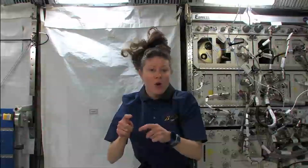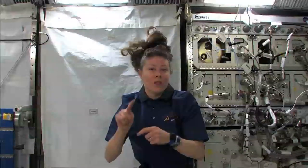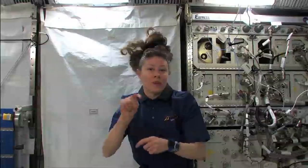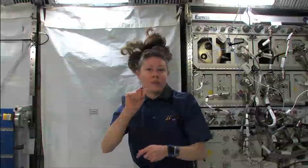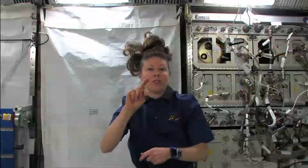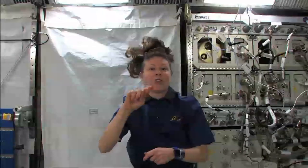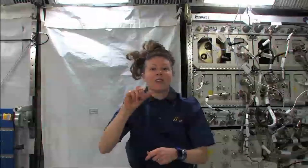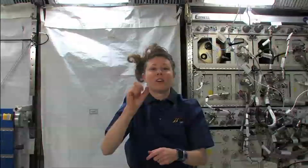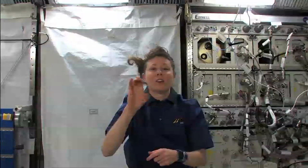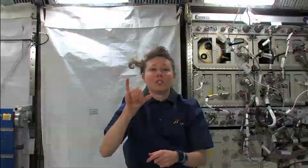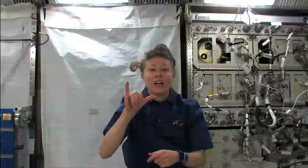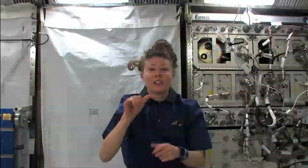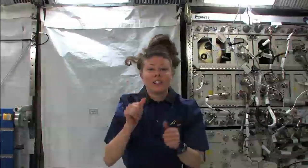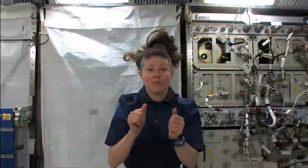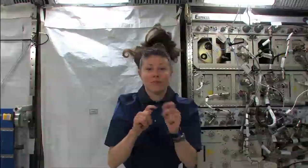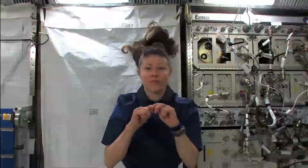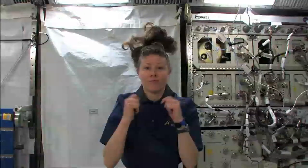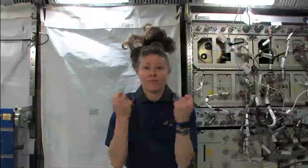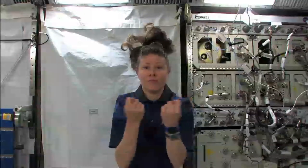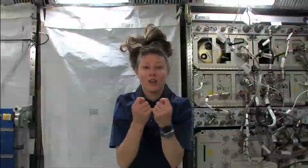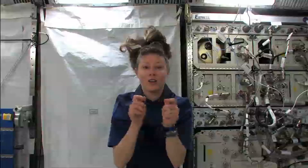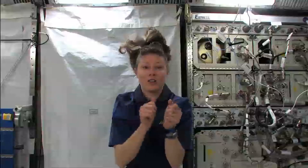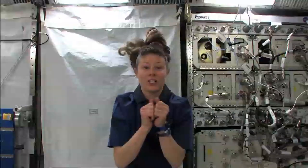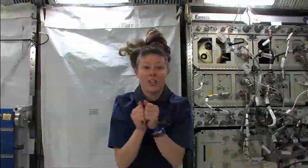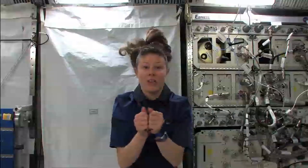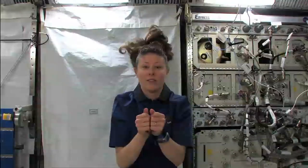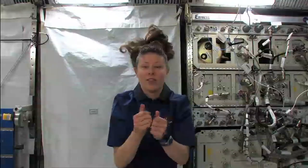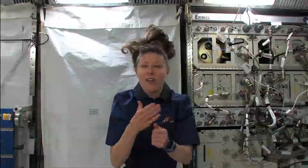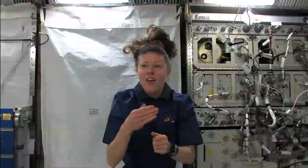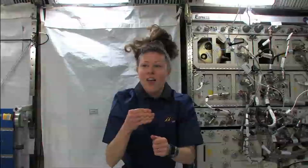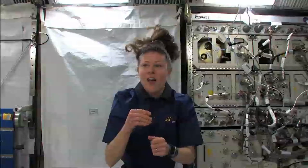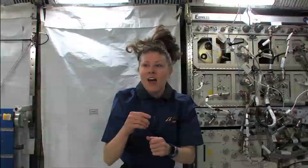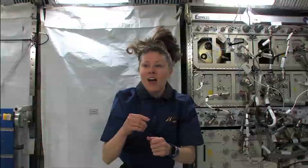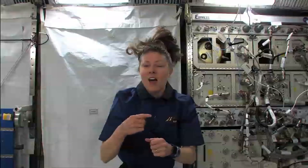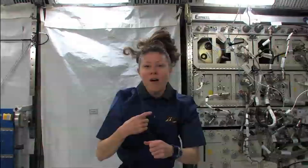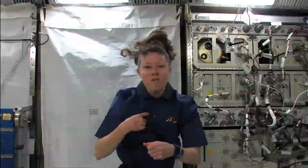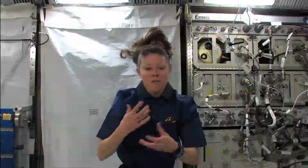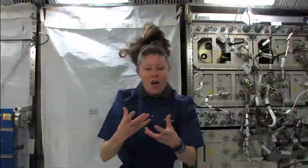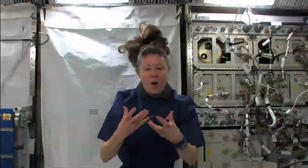a sprinter on the track team. So she taught me how to sign. Third question: How did you learn so much sign language?